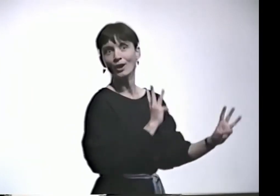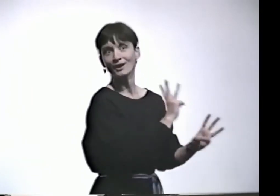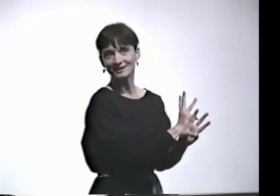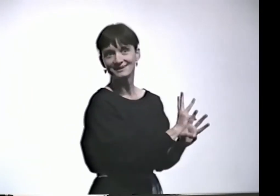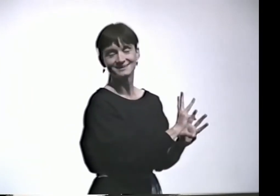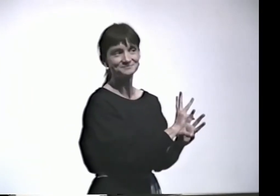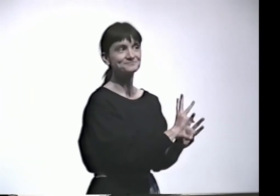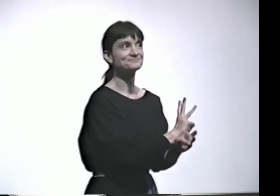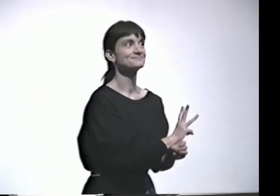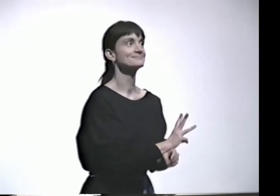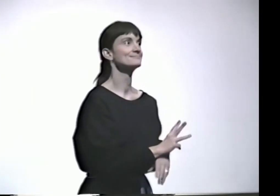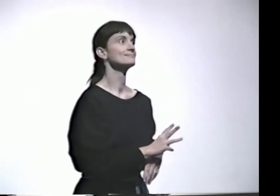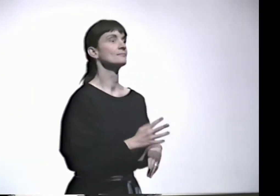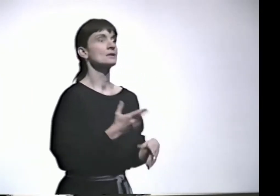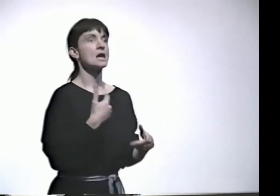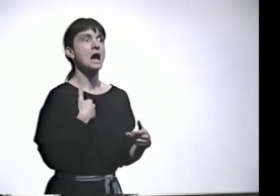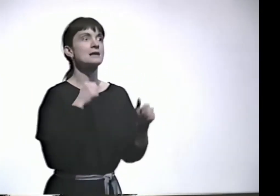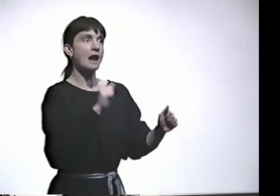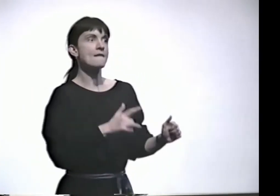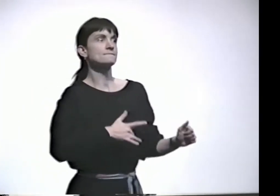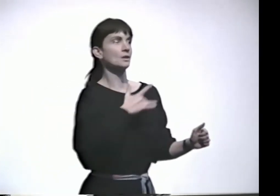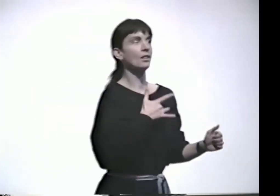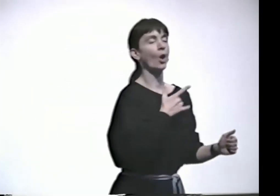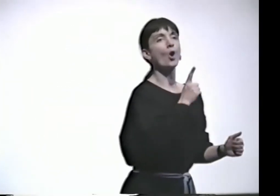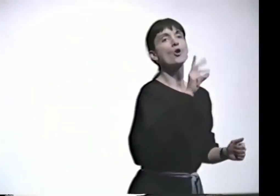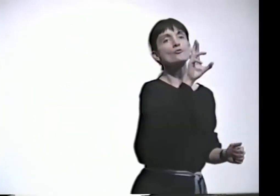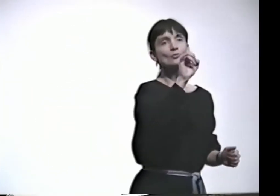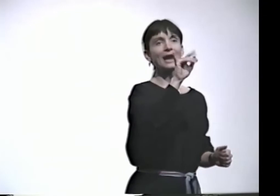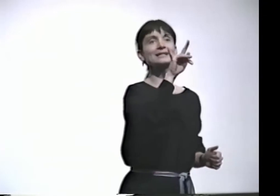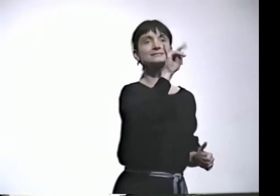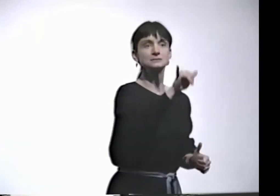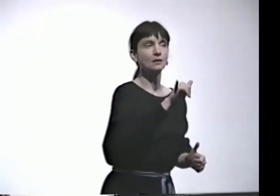MAYBE THAT'S WHY I DO REALLY BELONG IN THE THEATER WORLD.